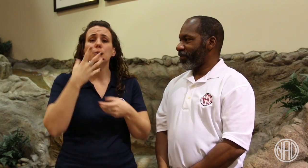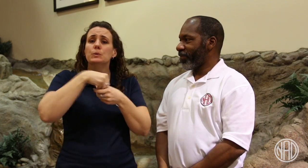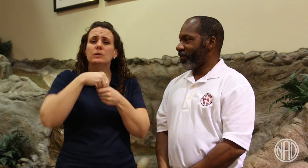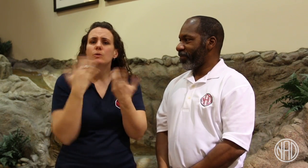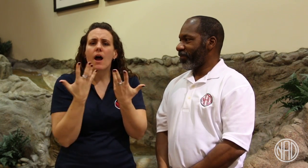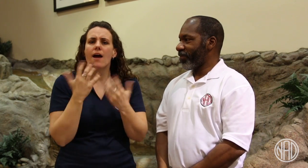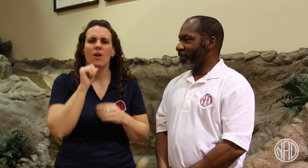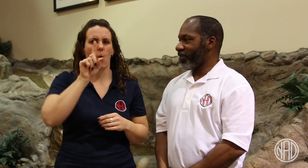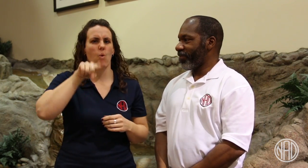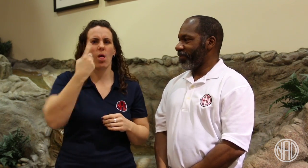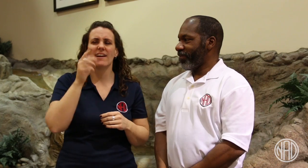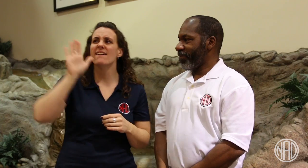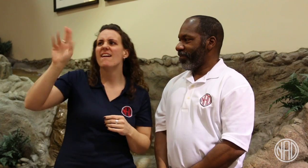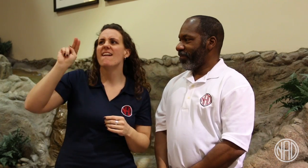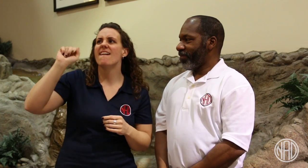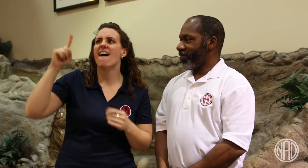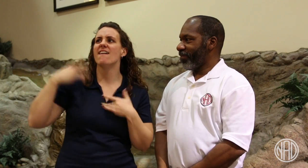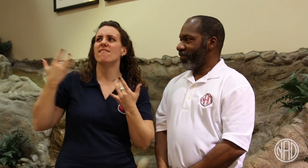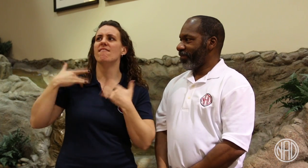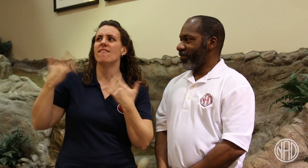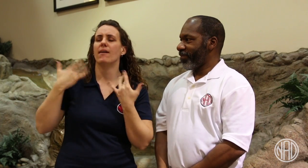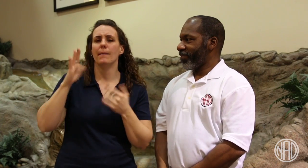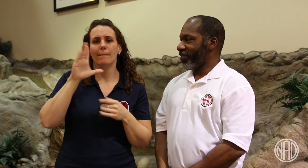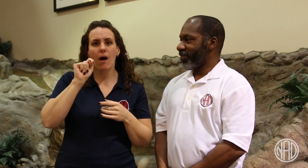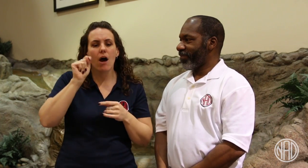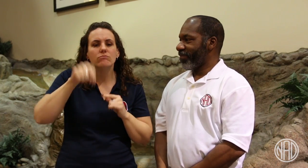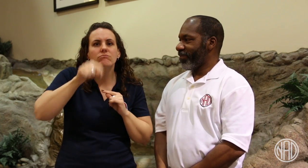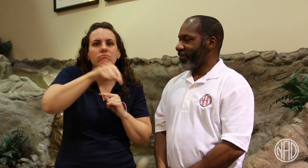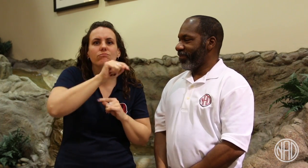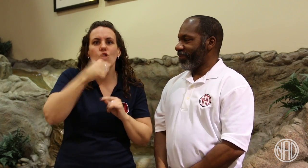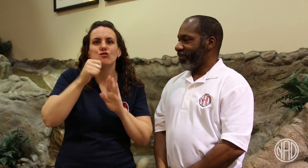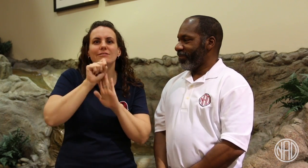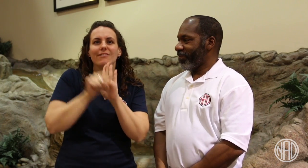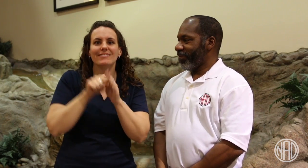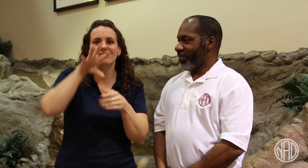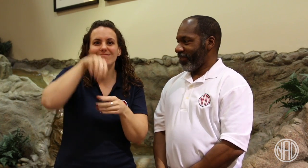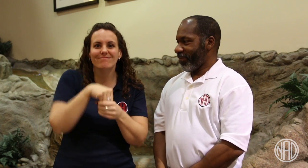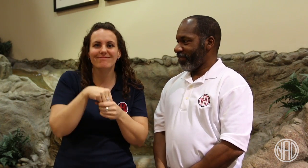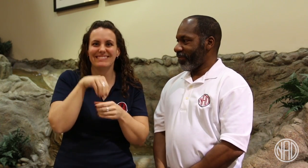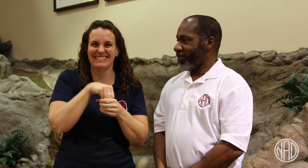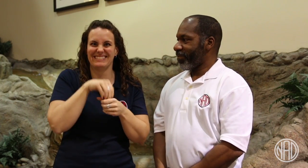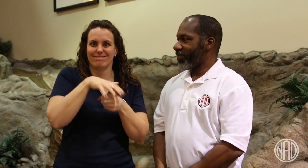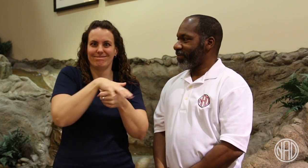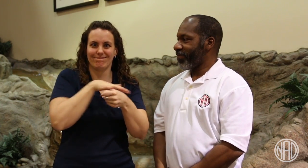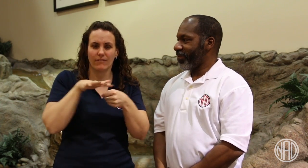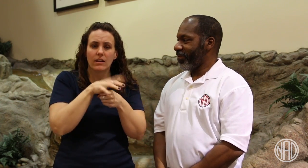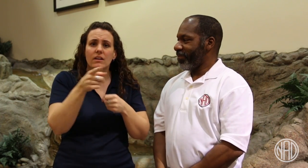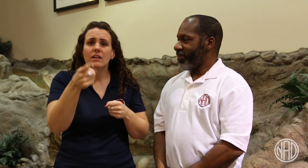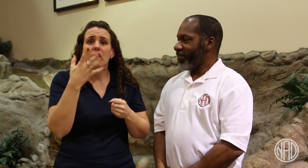Our posts include not only NAD's announcements but also from other State Associations in Region II.